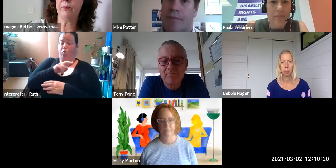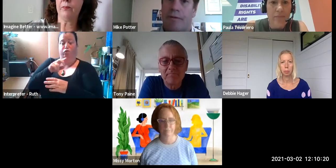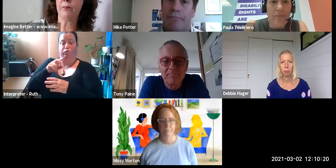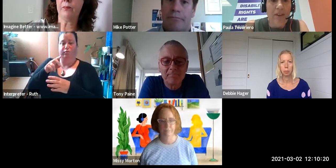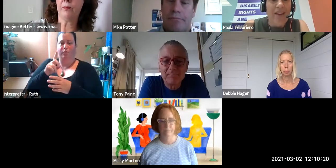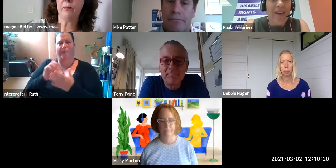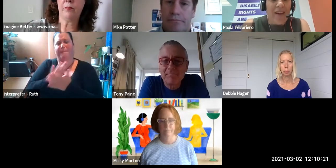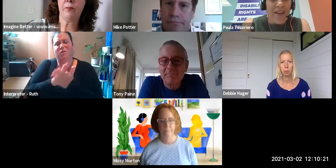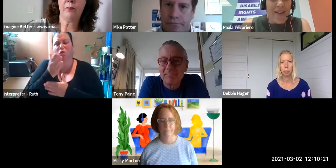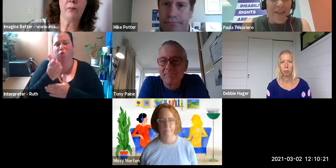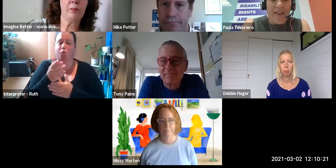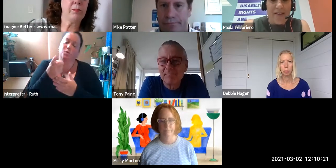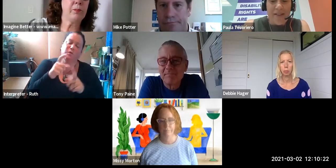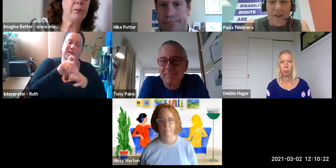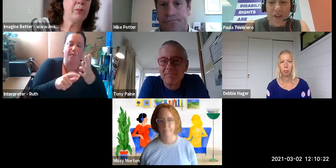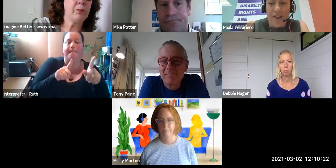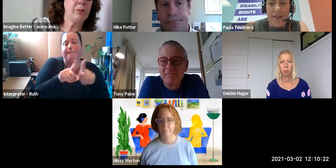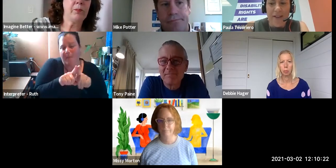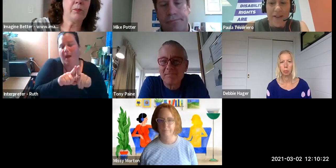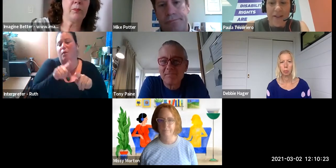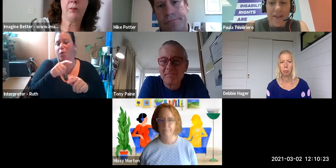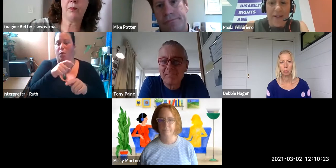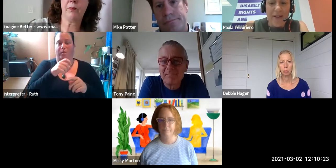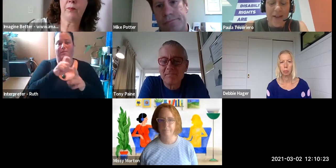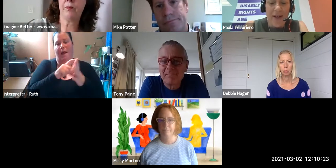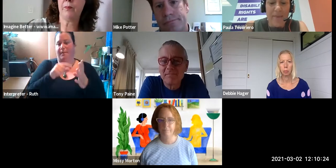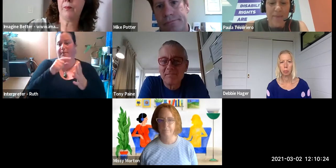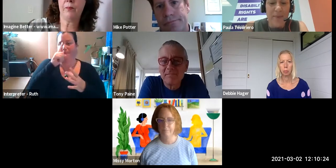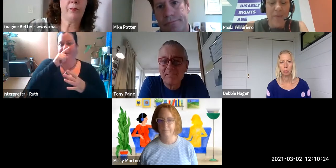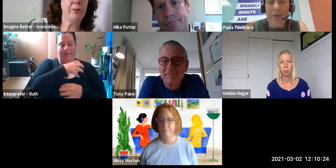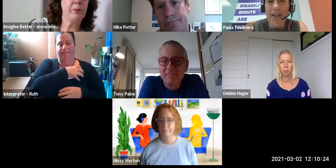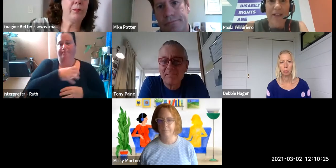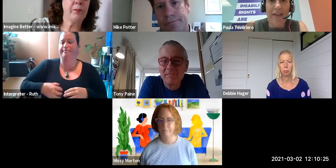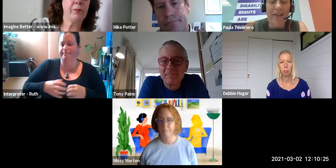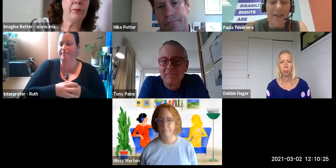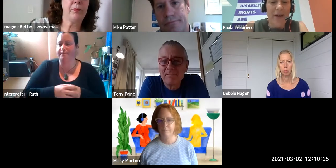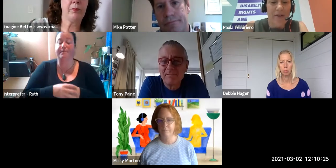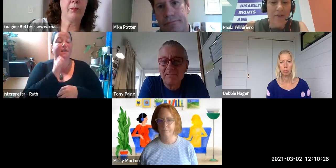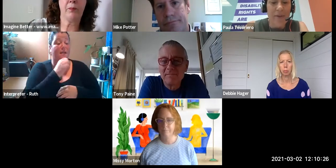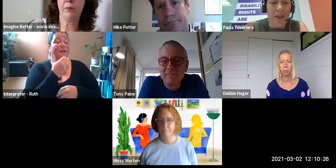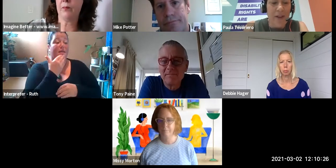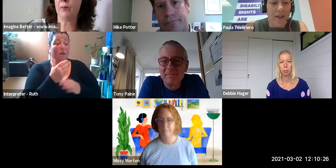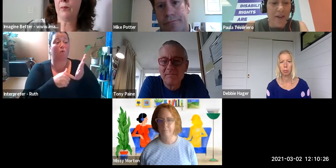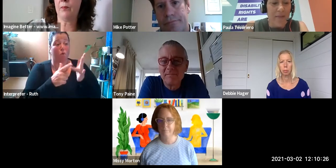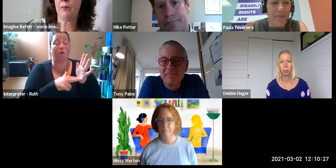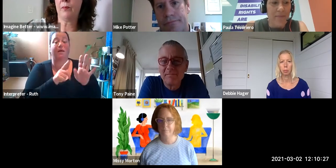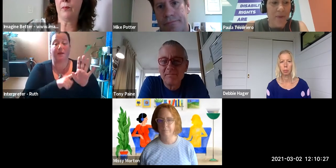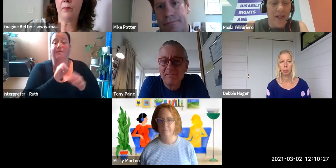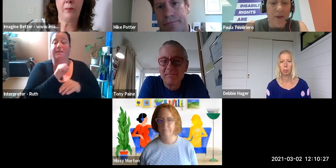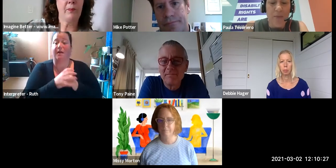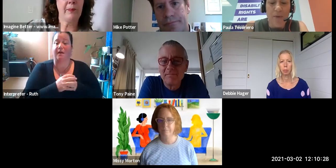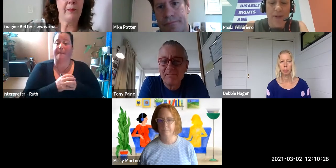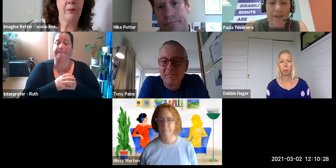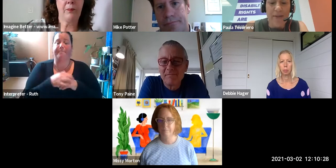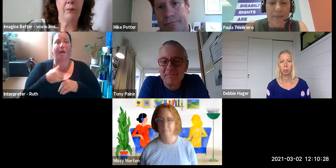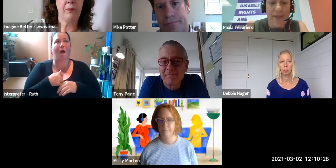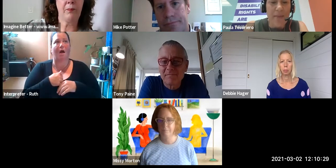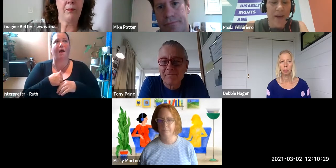[Paula Tesoriero] Yeah thanks Tony. I completely want to echo the points that Missy made and